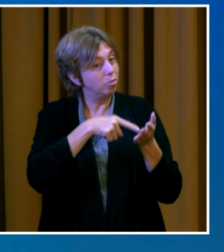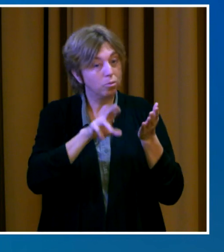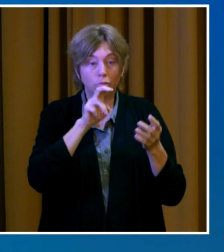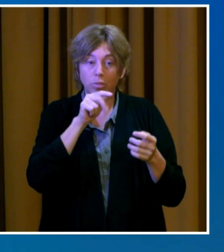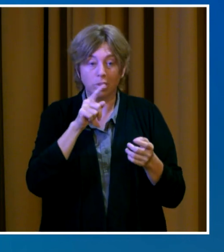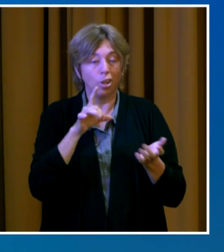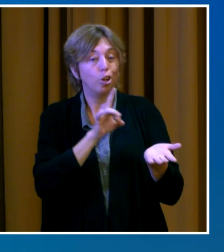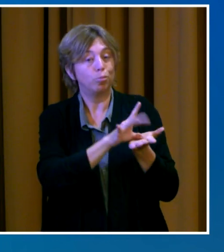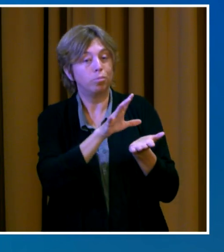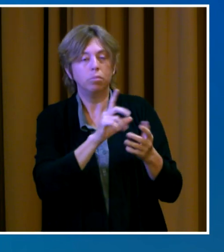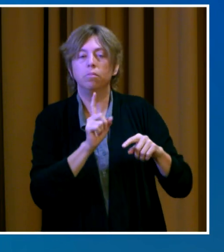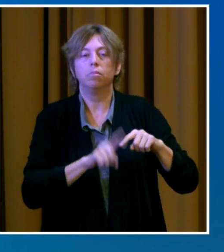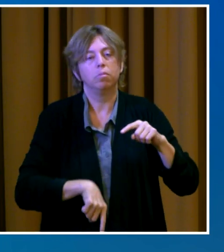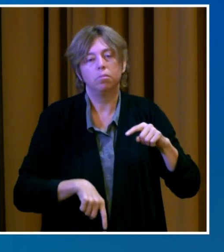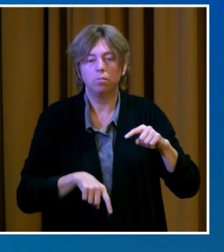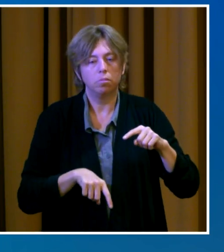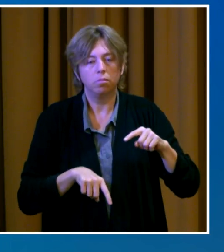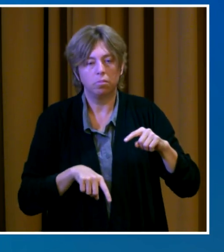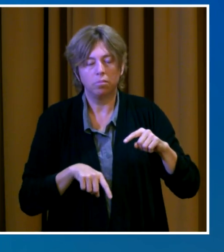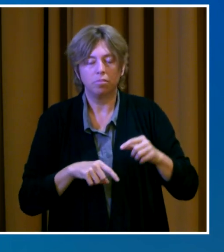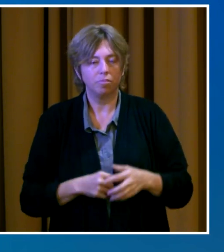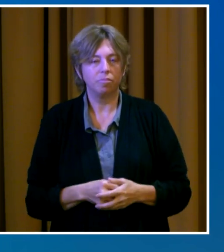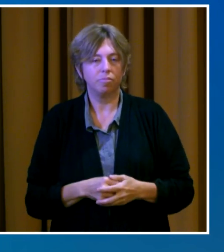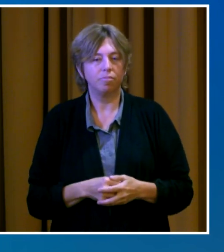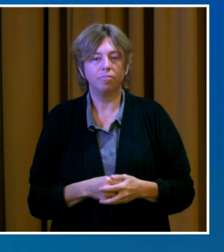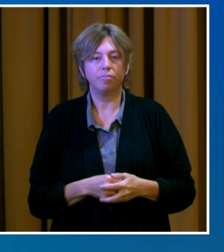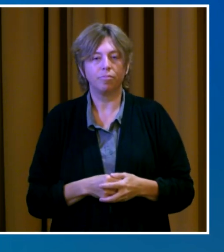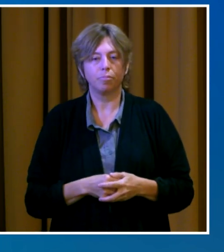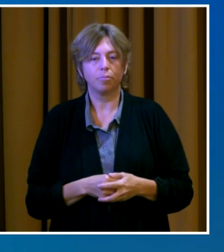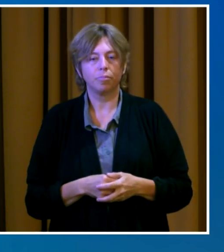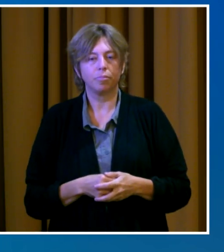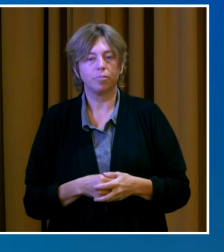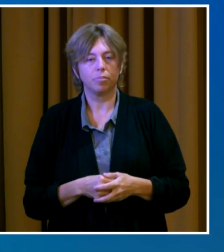The new moratorium will temporarily halt evictions in